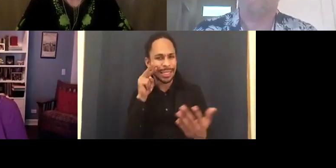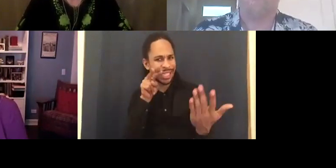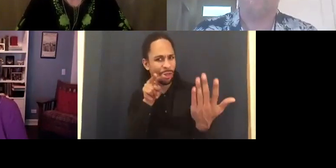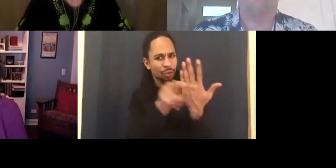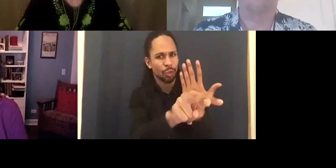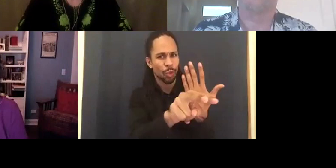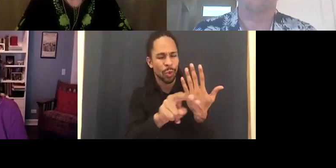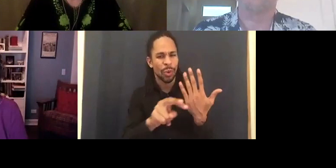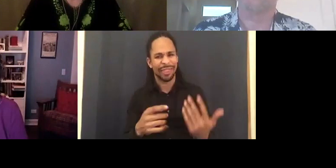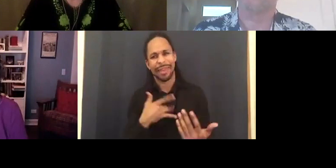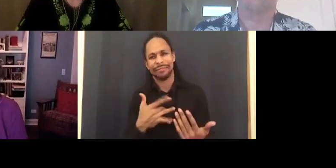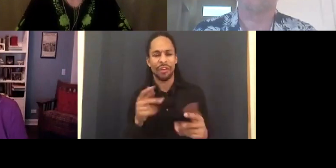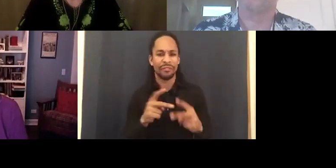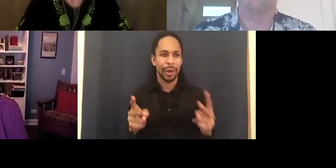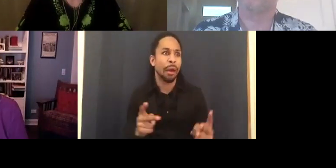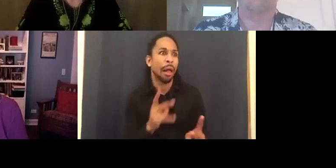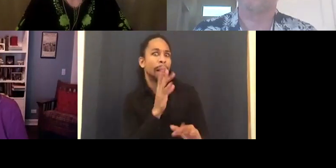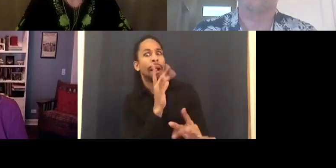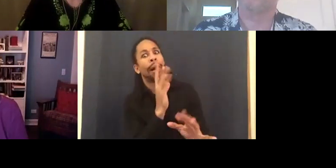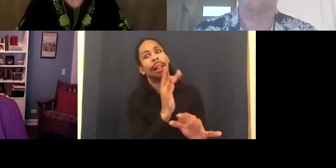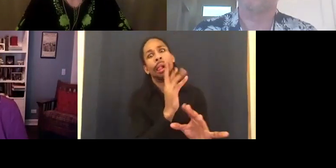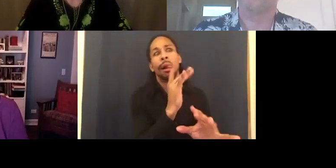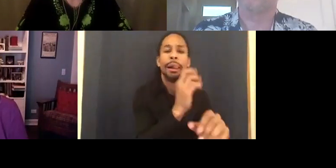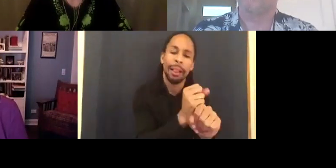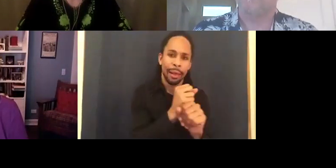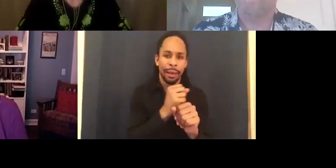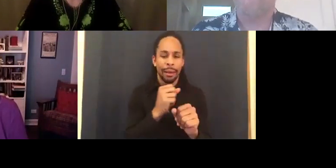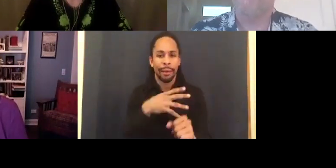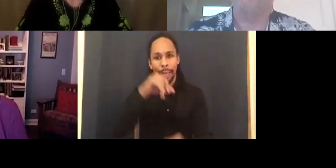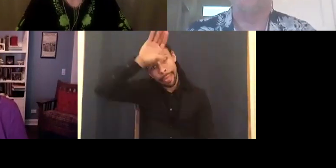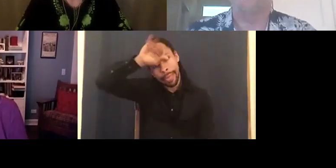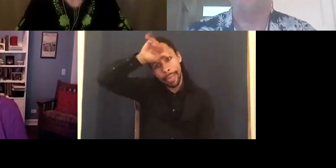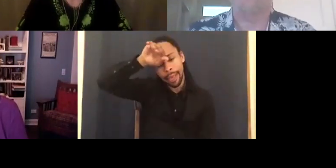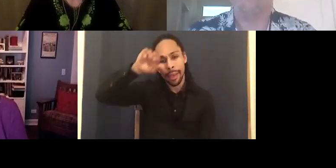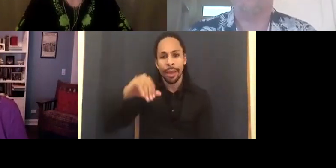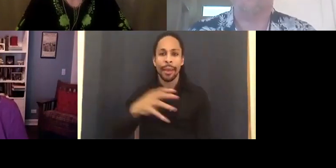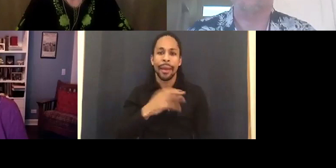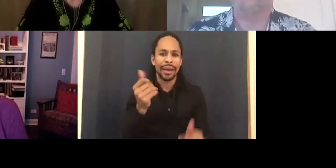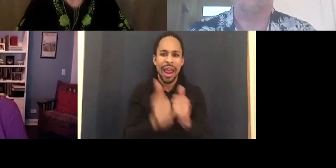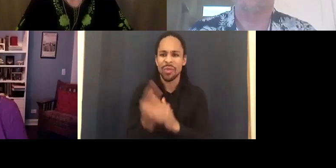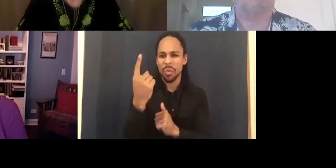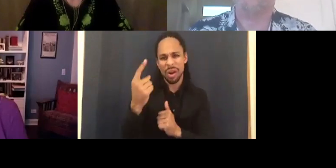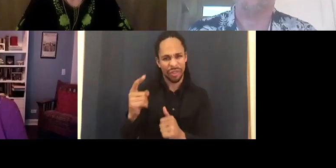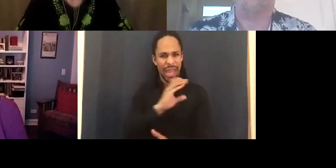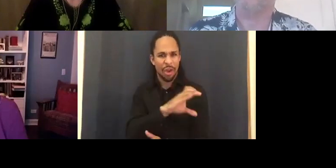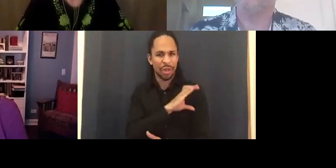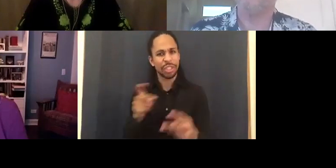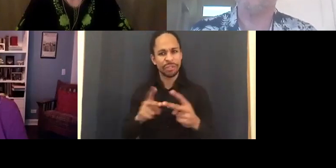It really -- everybody was so heroic. Even when we were -- Susan and I